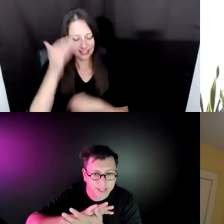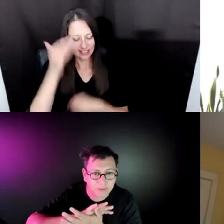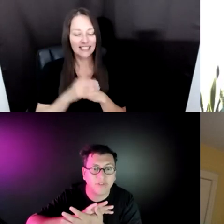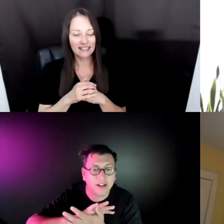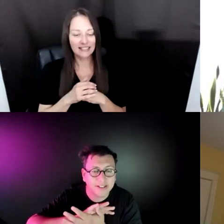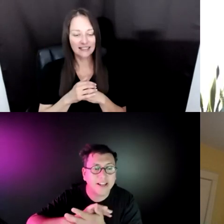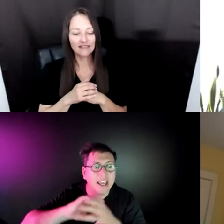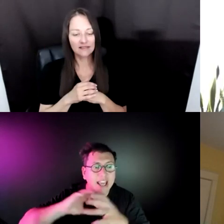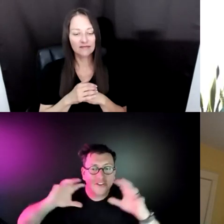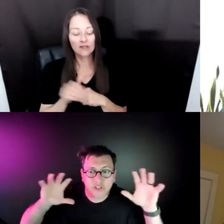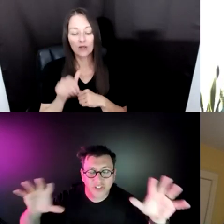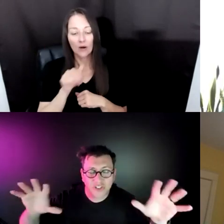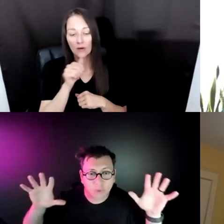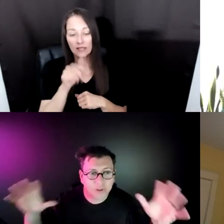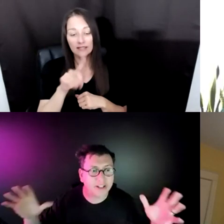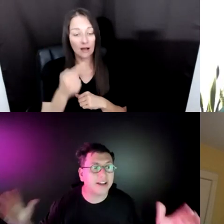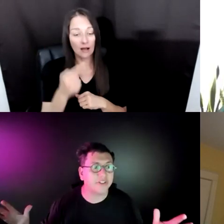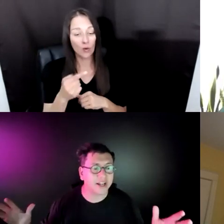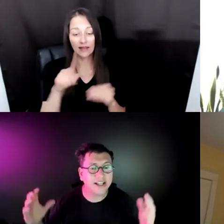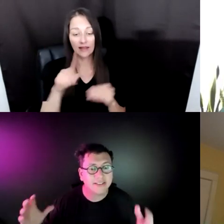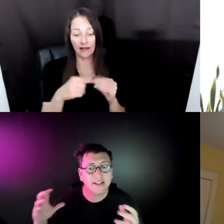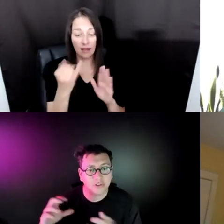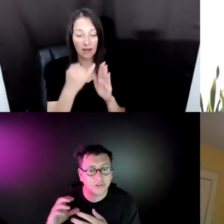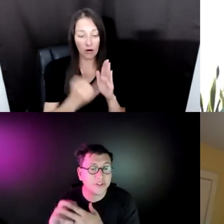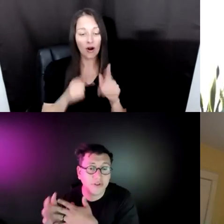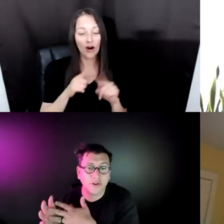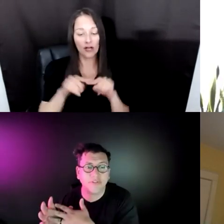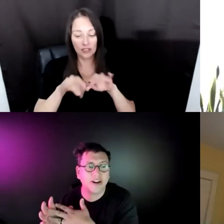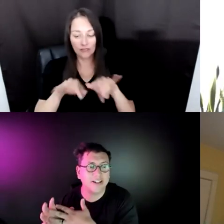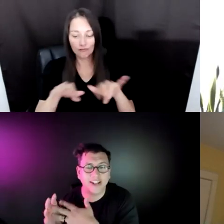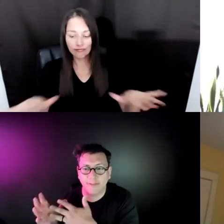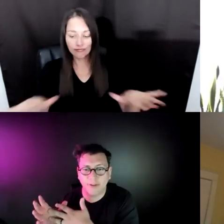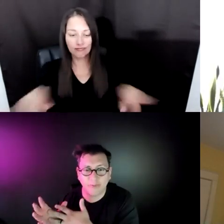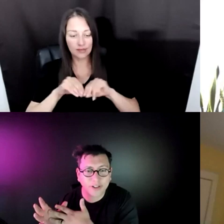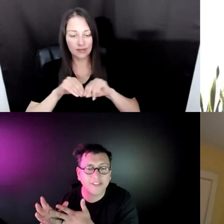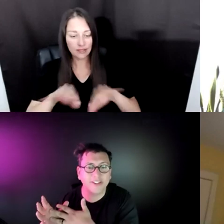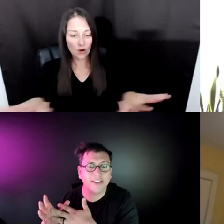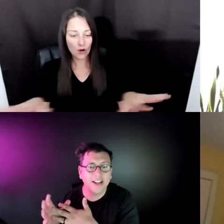OF ART AND READS MORE THAN EVER. AND I THINK INSTITUTIONS SO FAR THAT I HAVE BEEN WORKING WITH